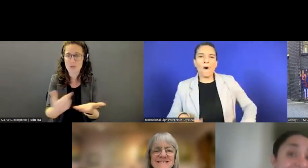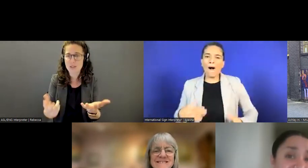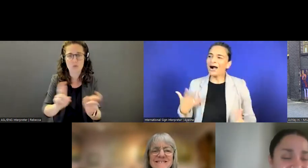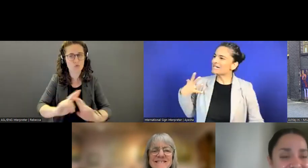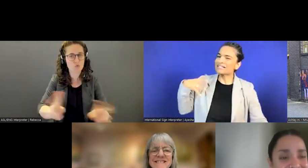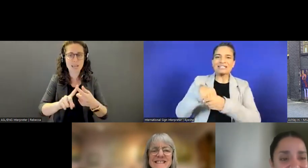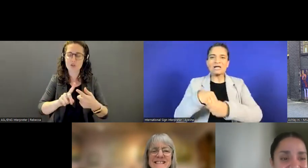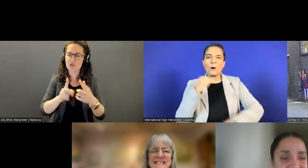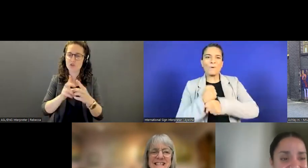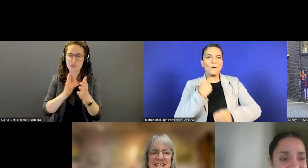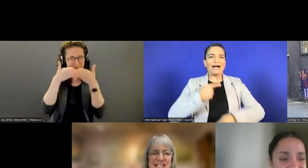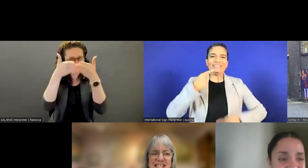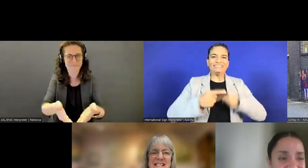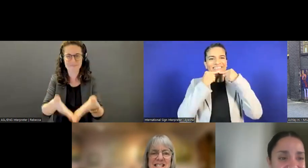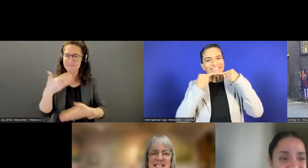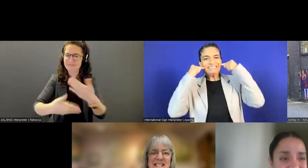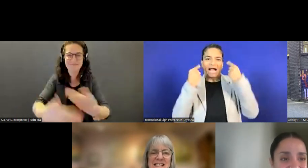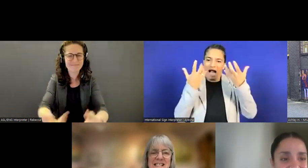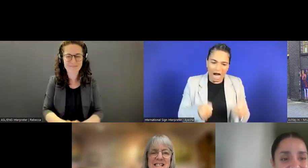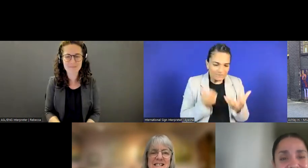Ashley Holben: Thank you.